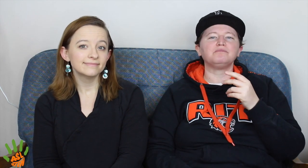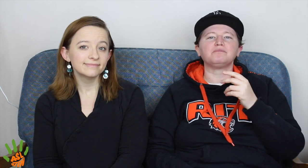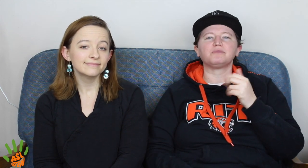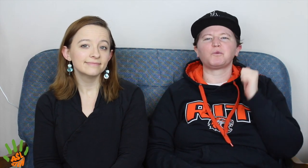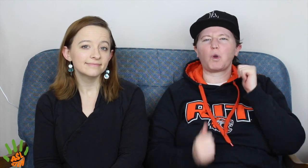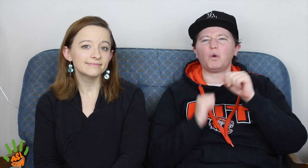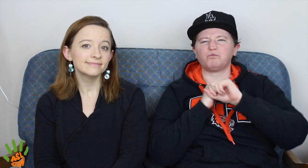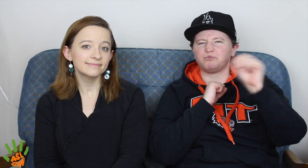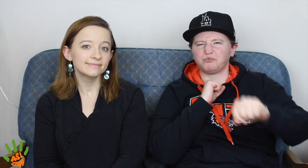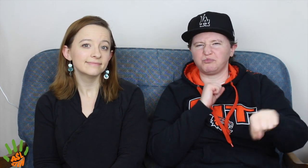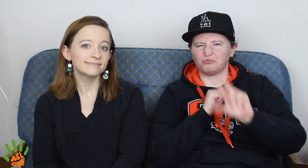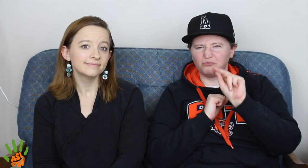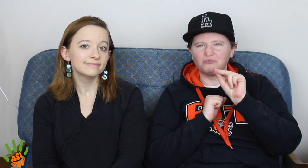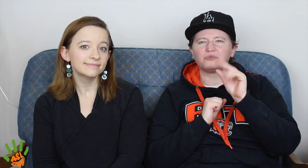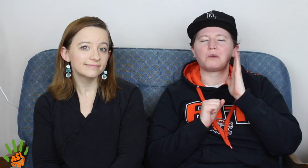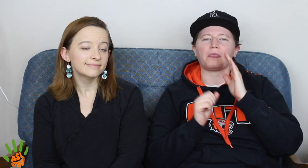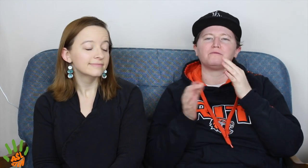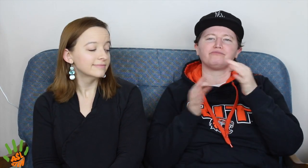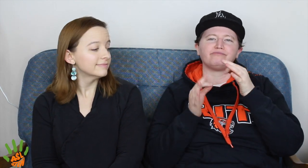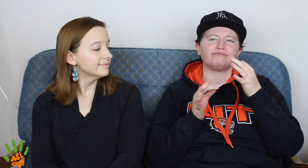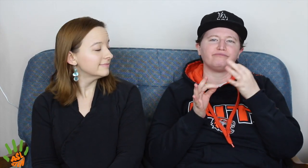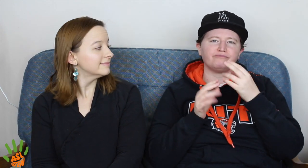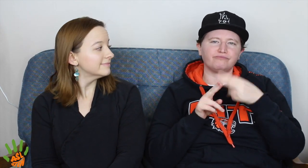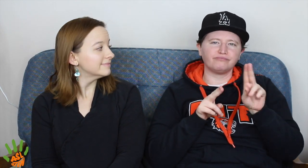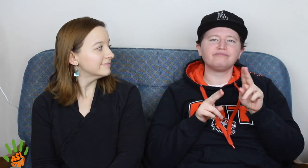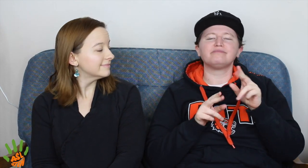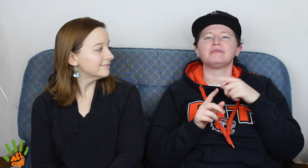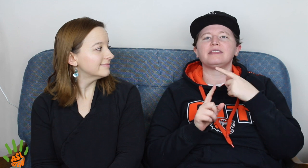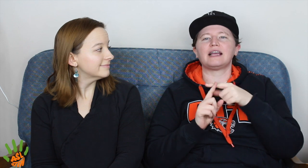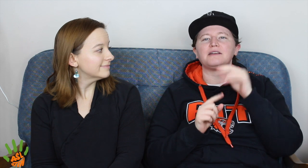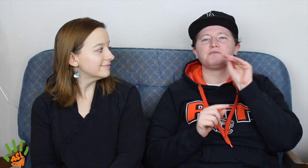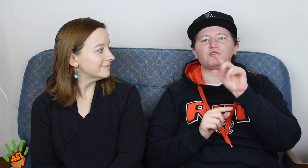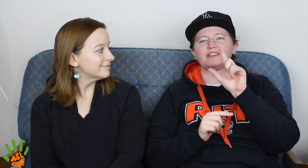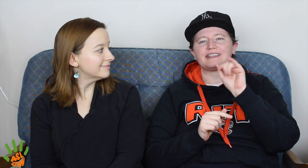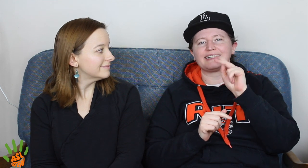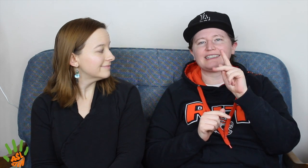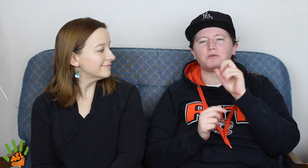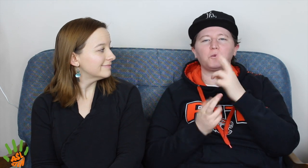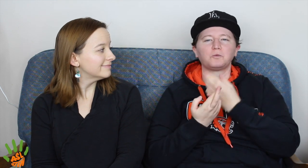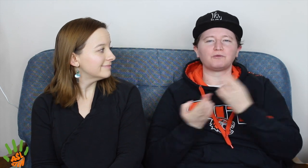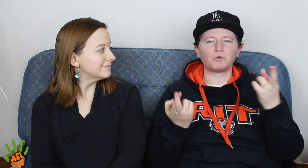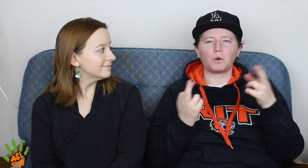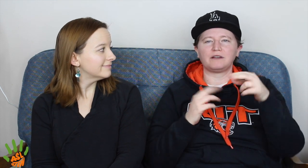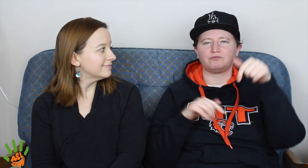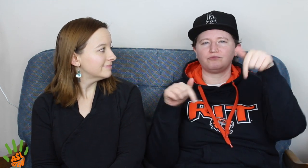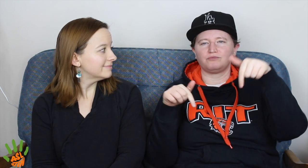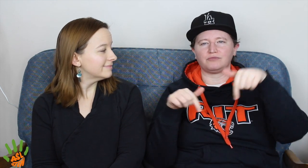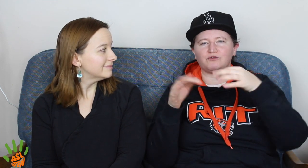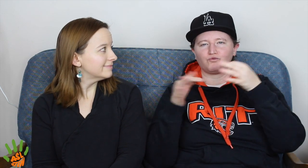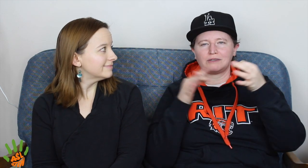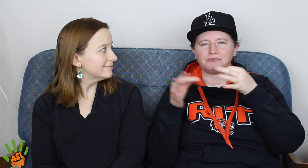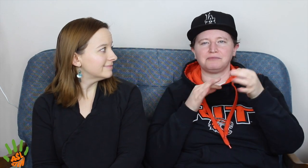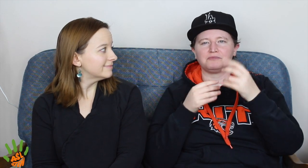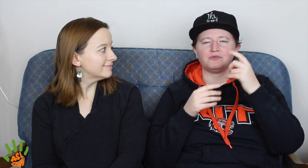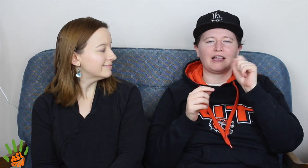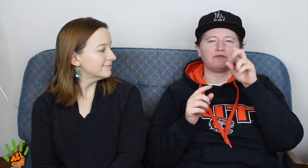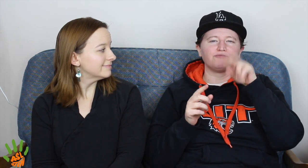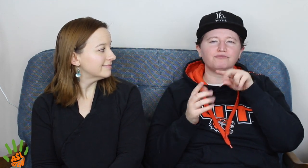related to Deaf people in general. It's not gonna be too long of a video. Just something short, and then we will put some links and resources down below